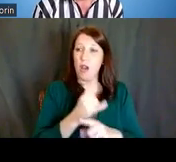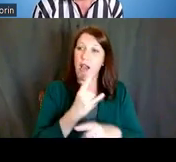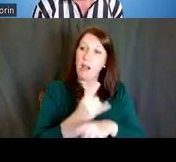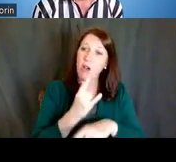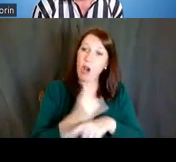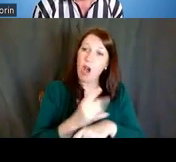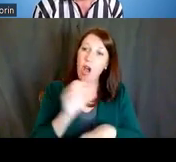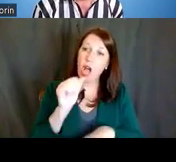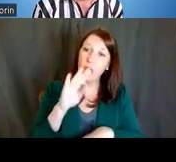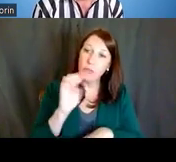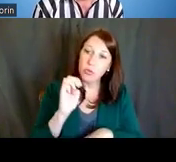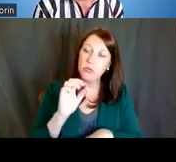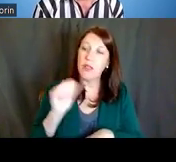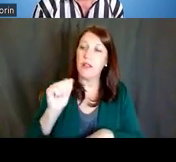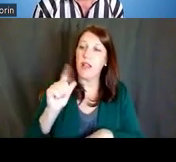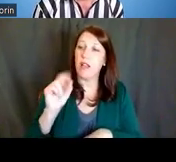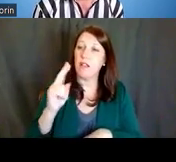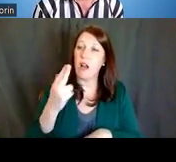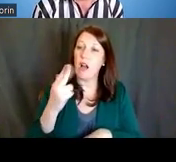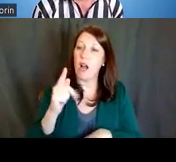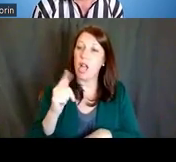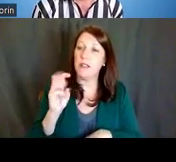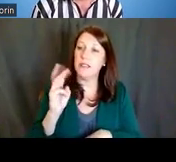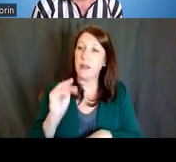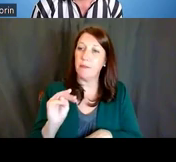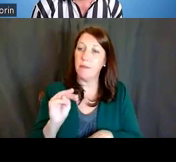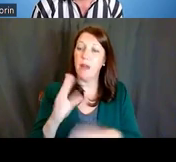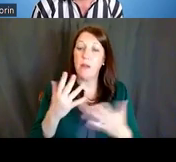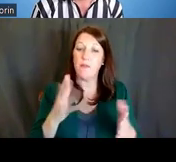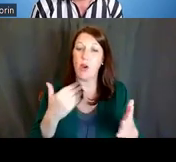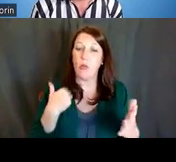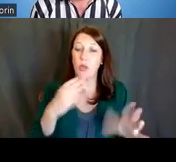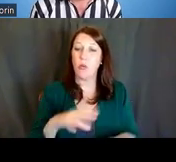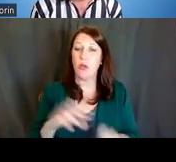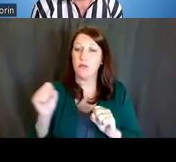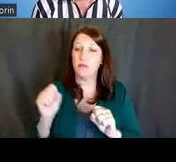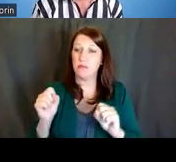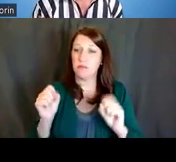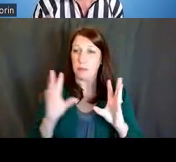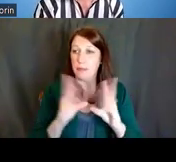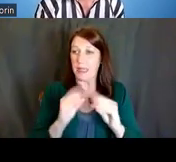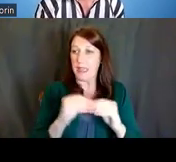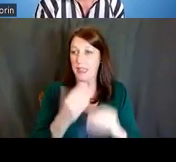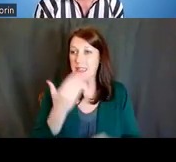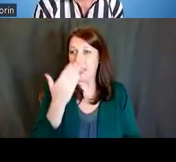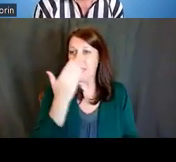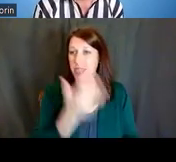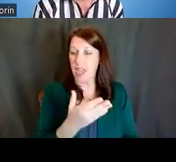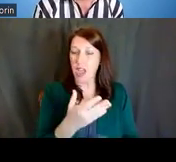within the Research Society on Alcoholism meetings. So look for opportunities there as well.